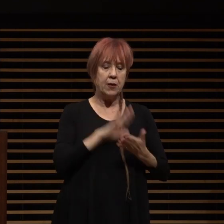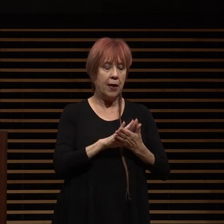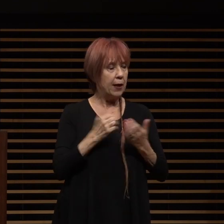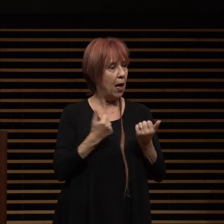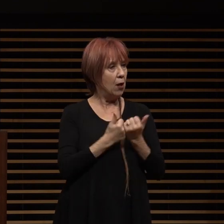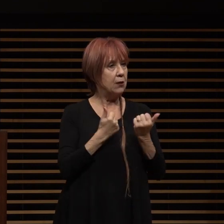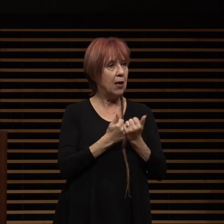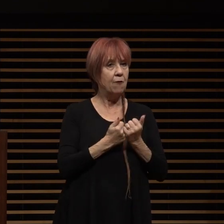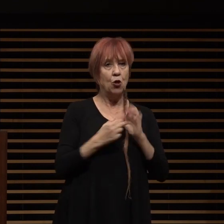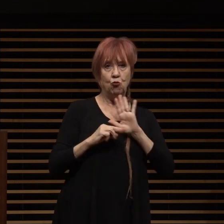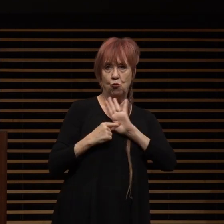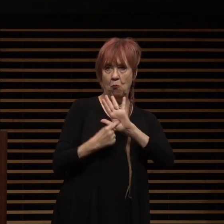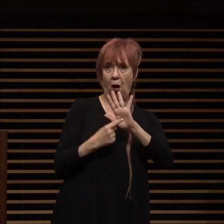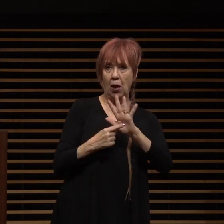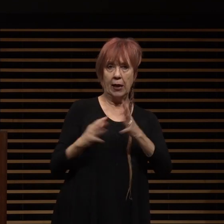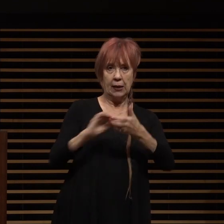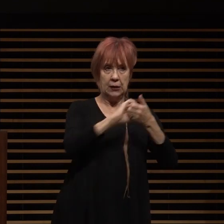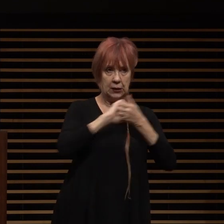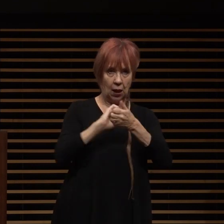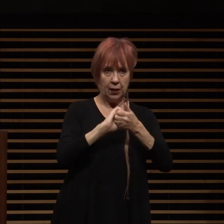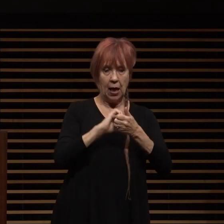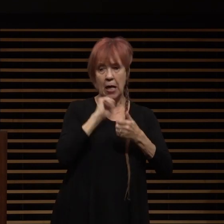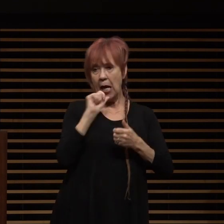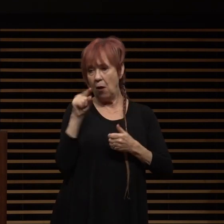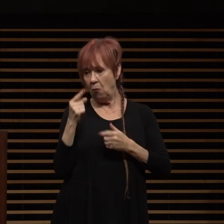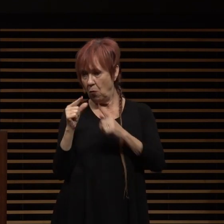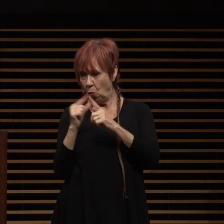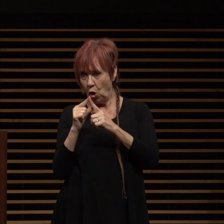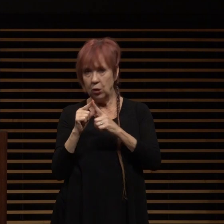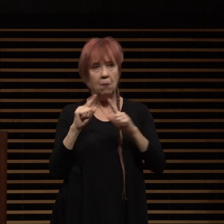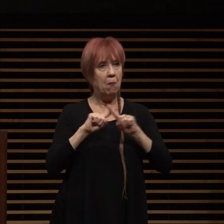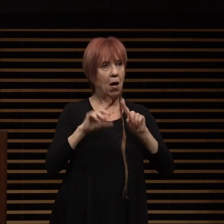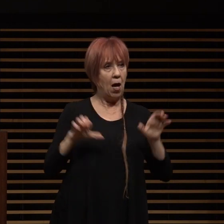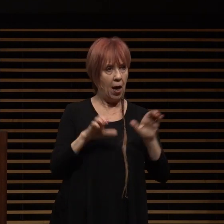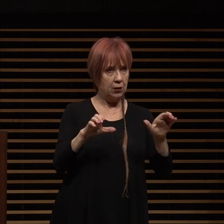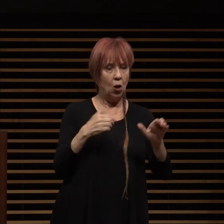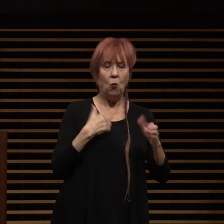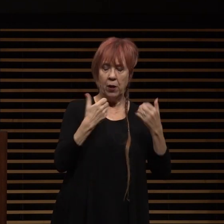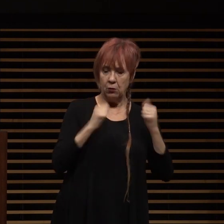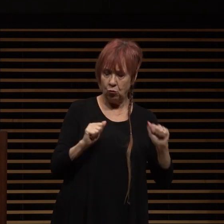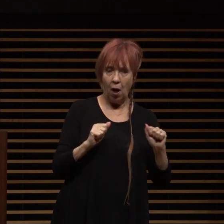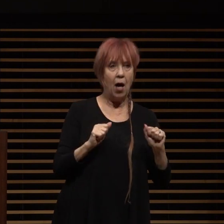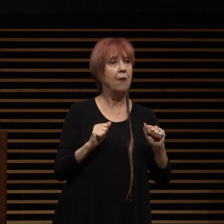solidarity not just in words but in action